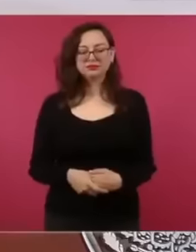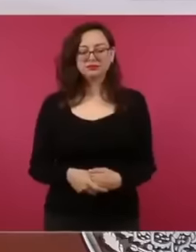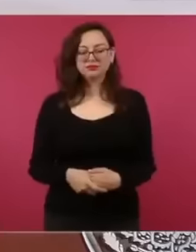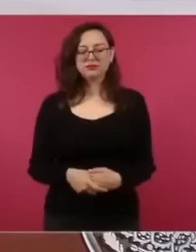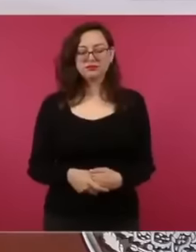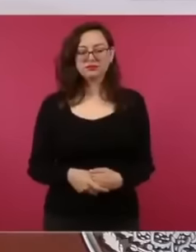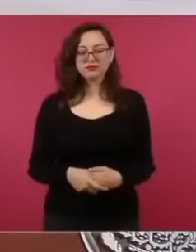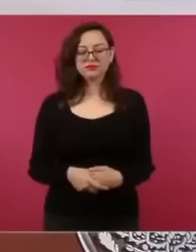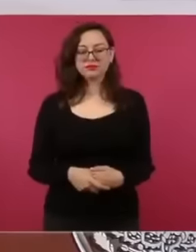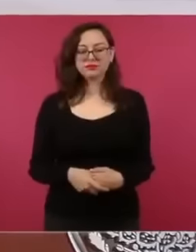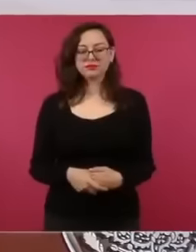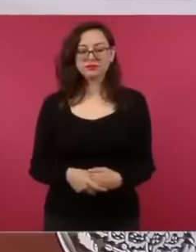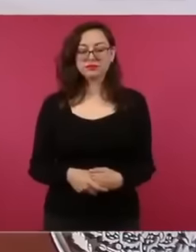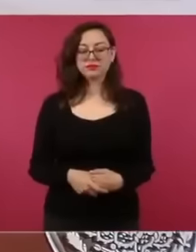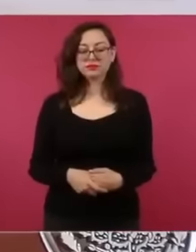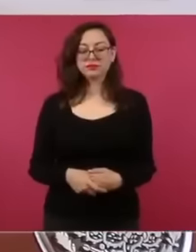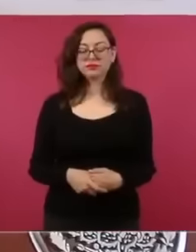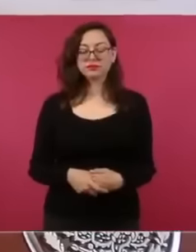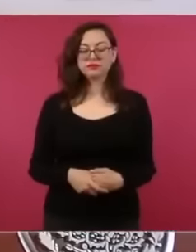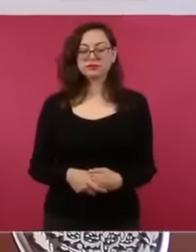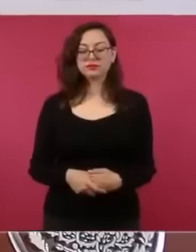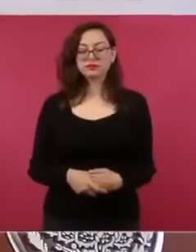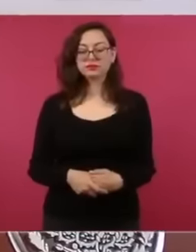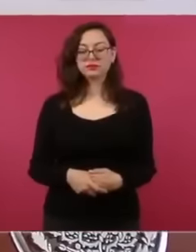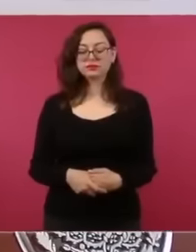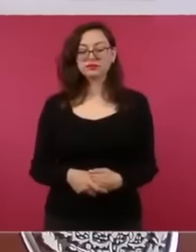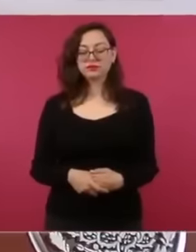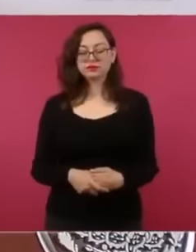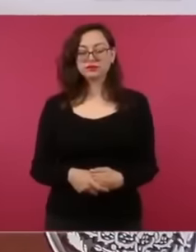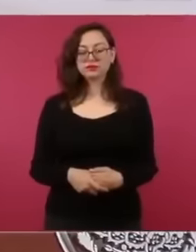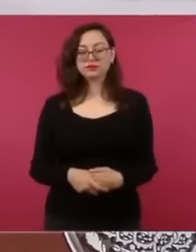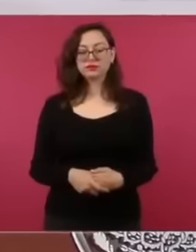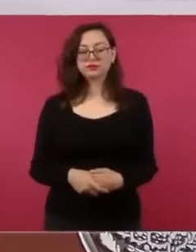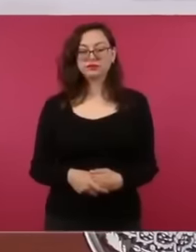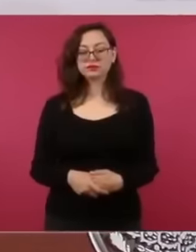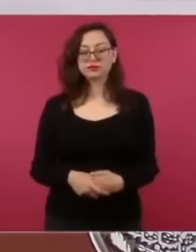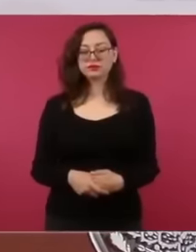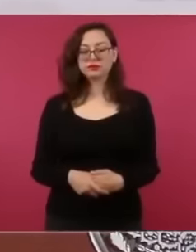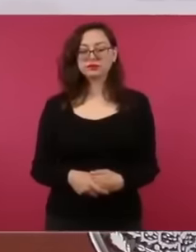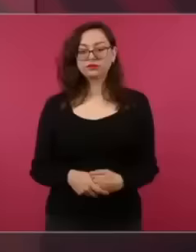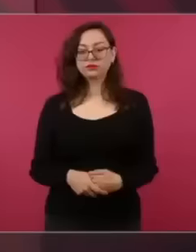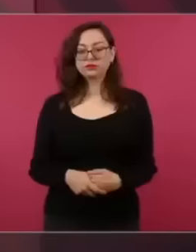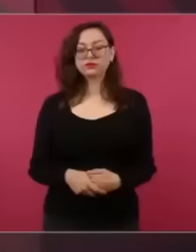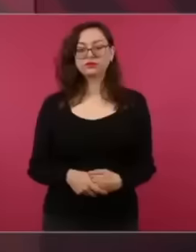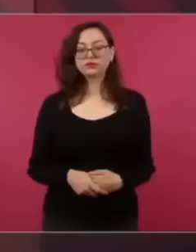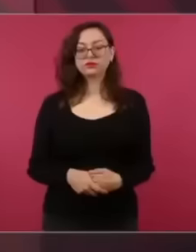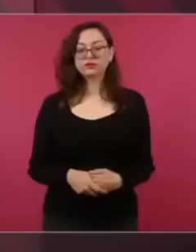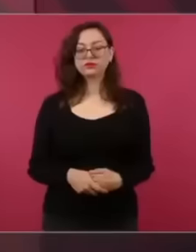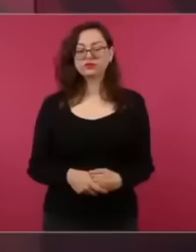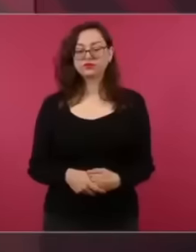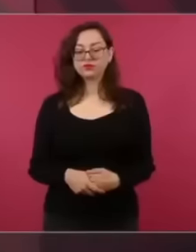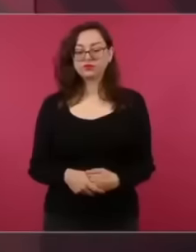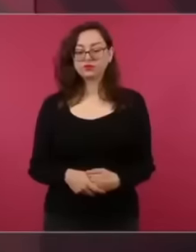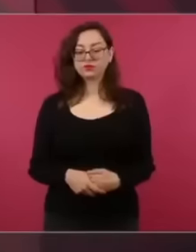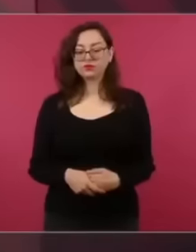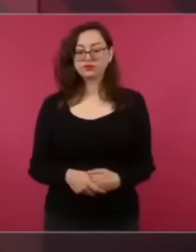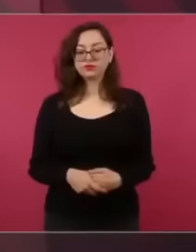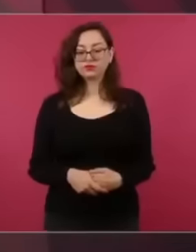who eh Doesn't have it doesn't